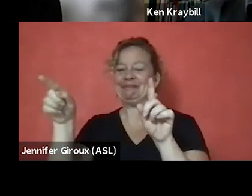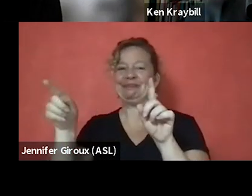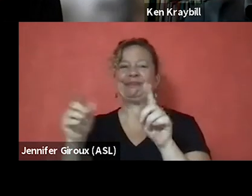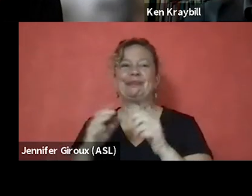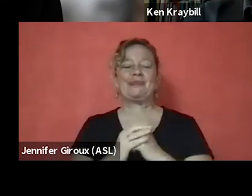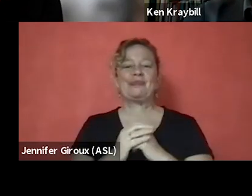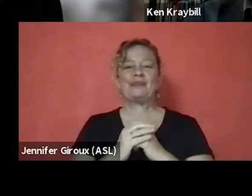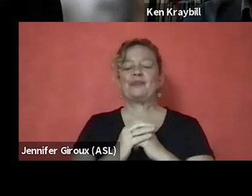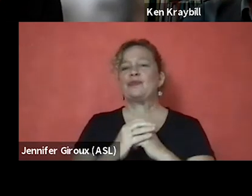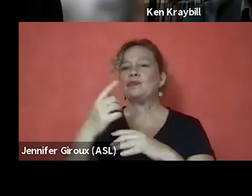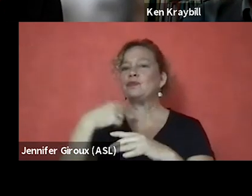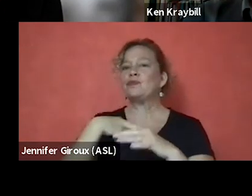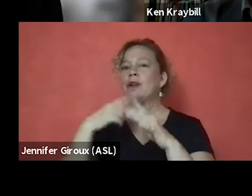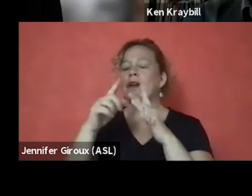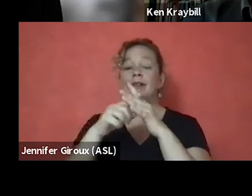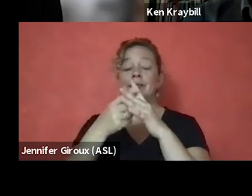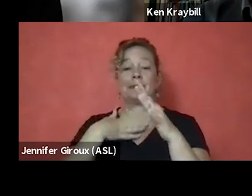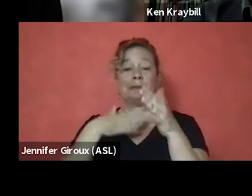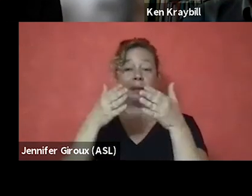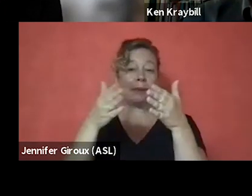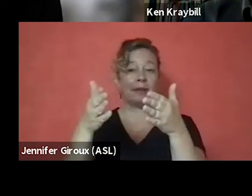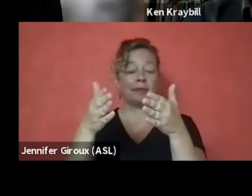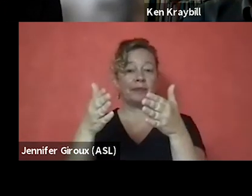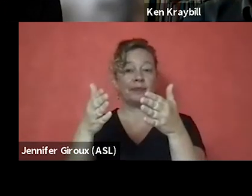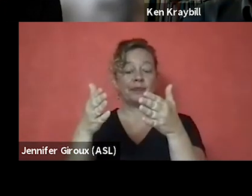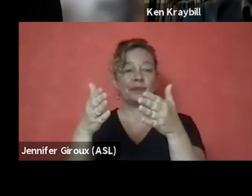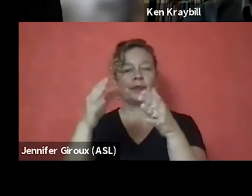I started my path pretty much as an outreach